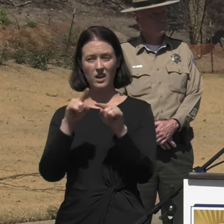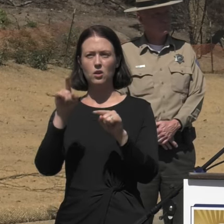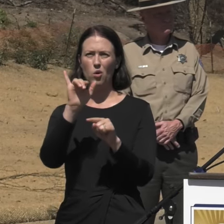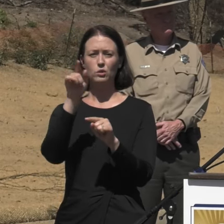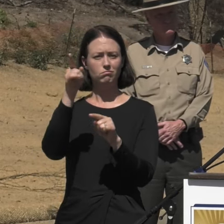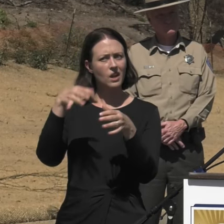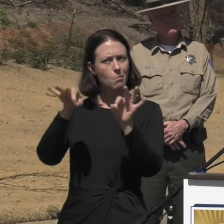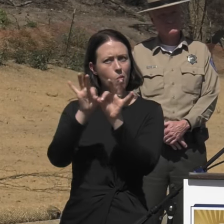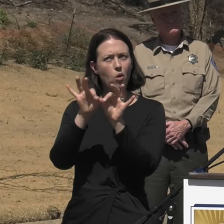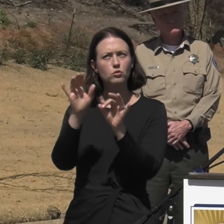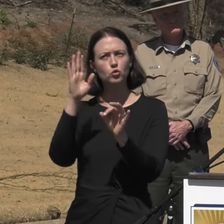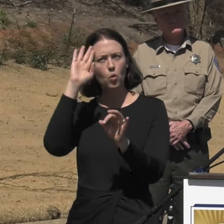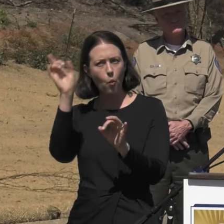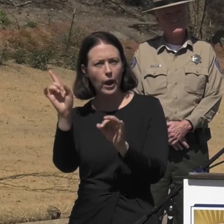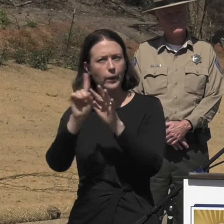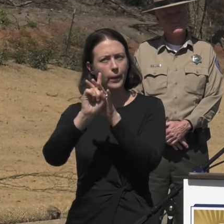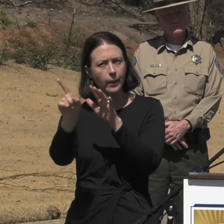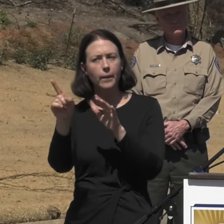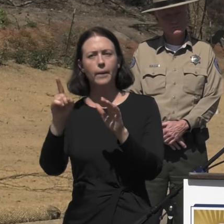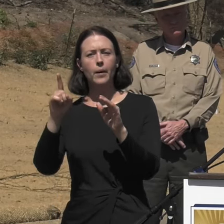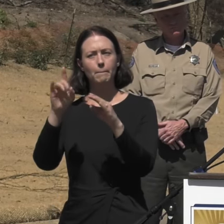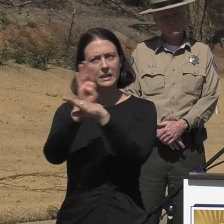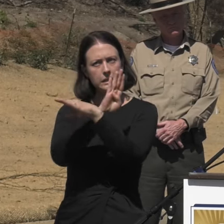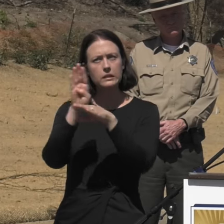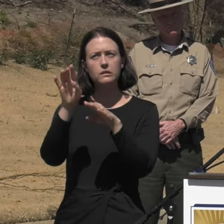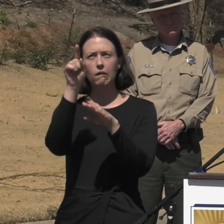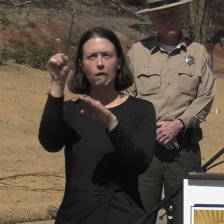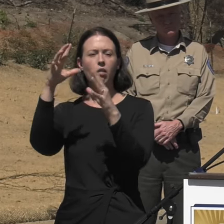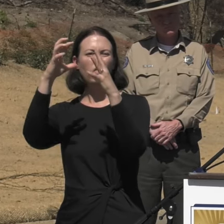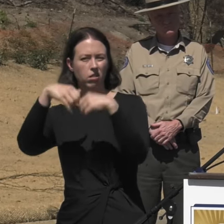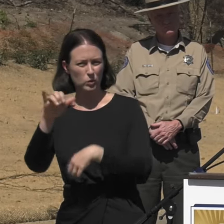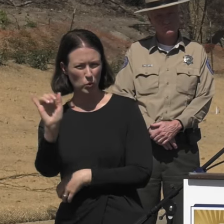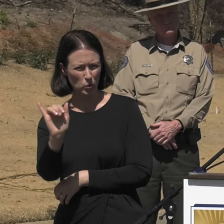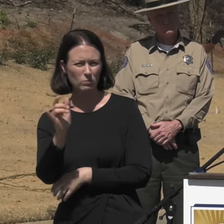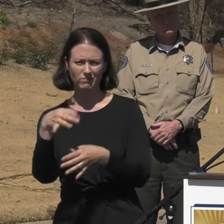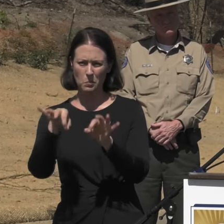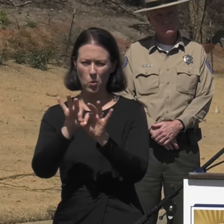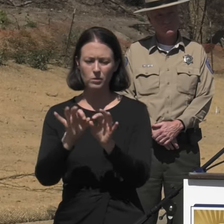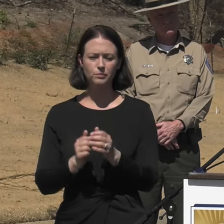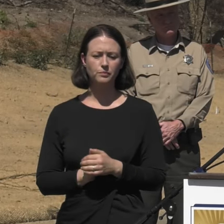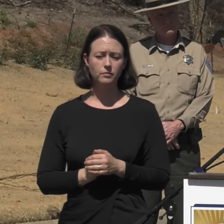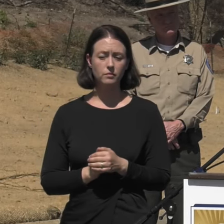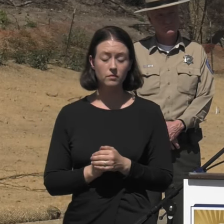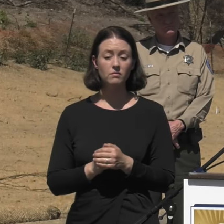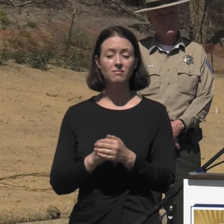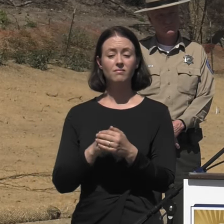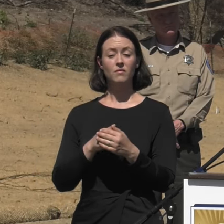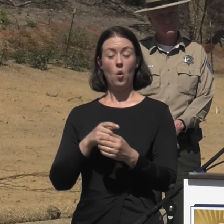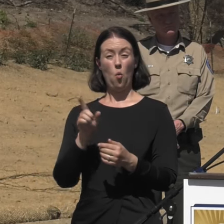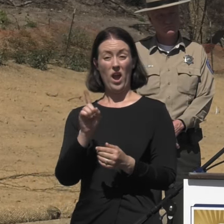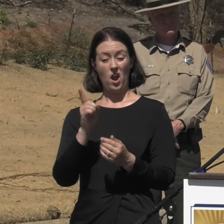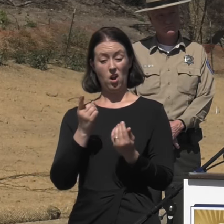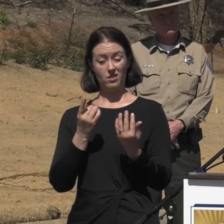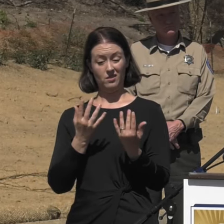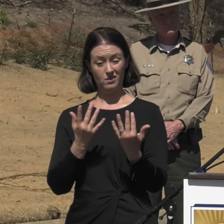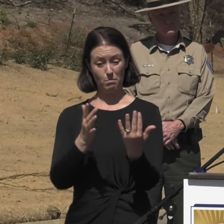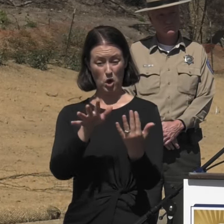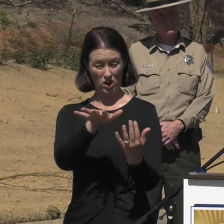in terms of evacuation, commerce, and again, recovery for the community. Damages within the burn area are estimated at $98 million.